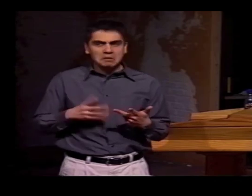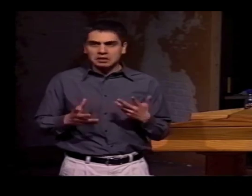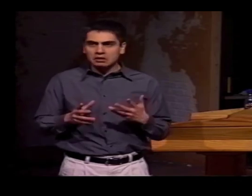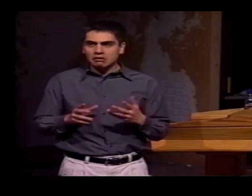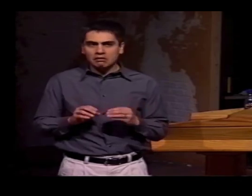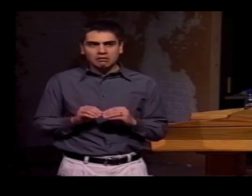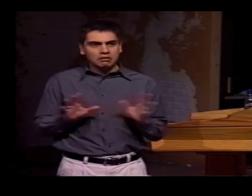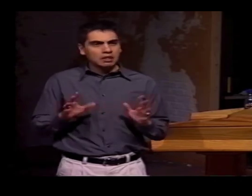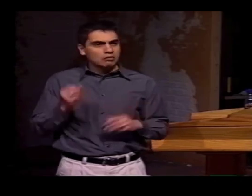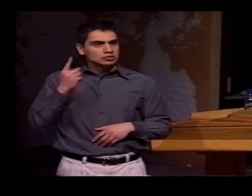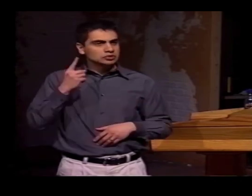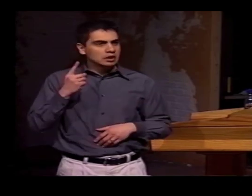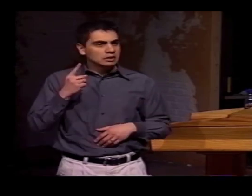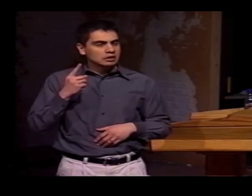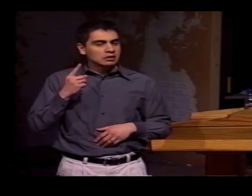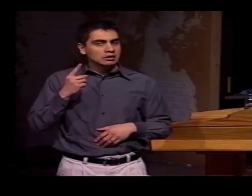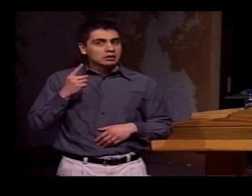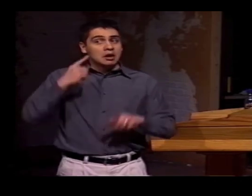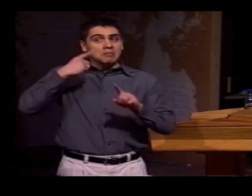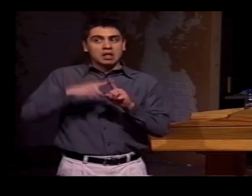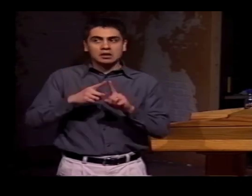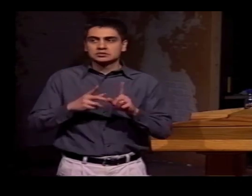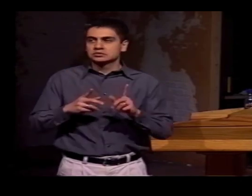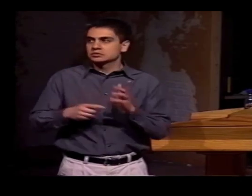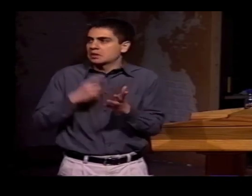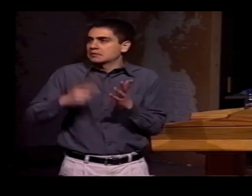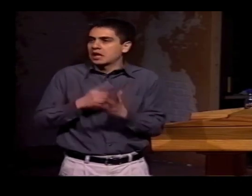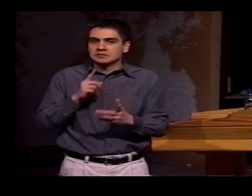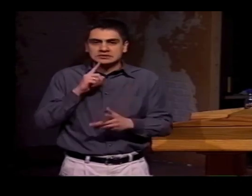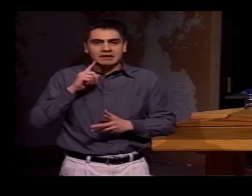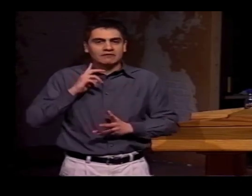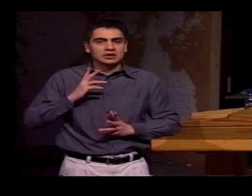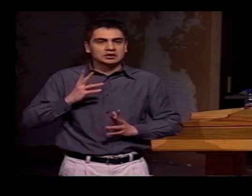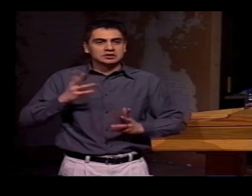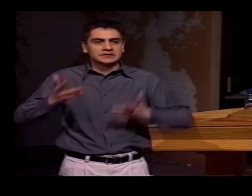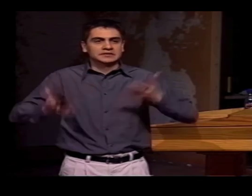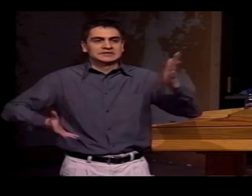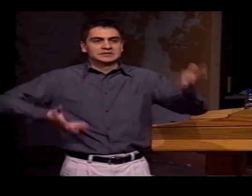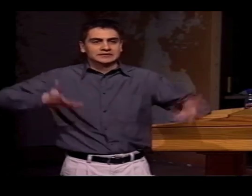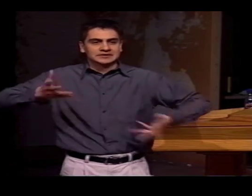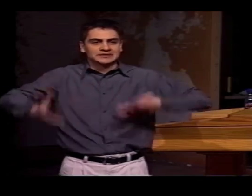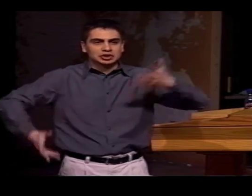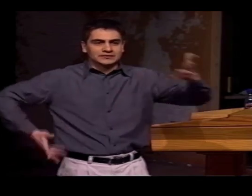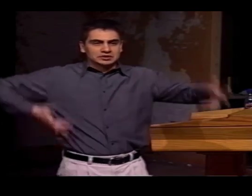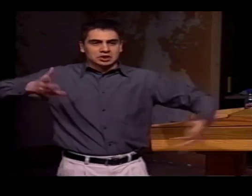THEY WERE FAIRLY CLEAR TO UNDERSTAND.